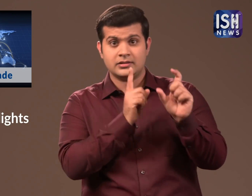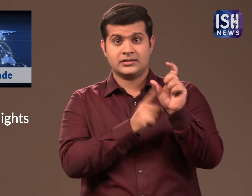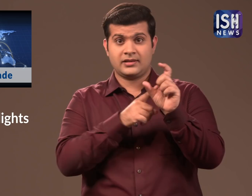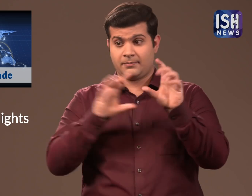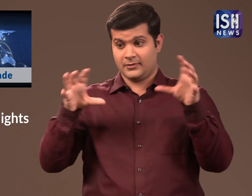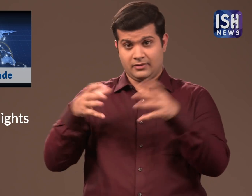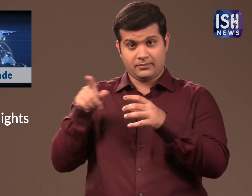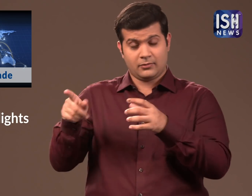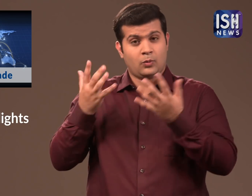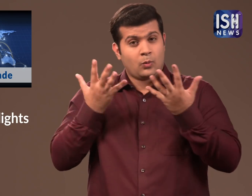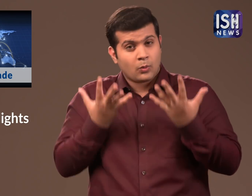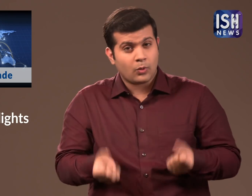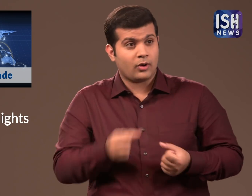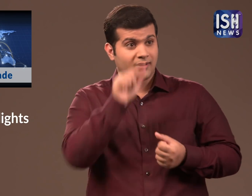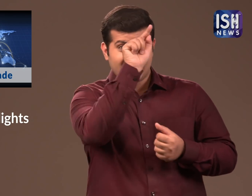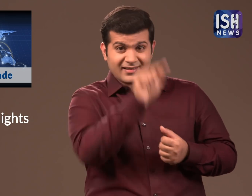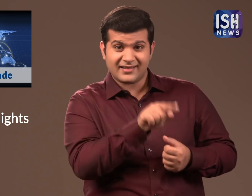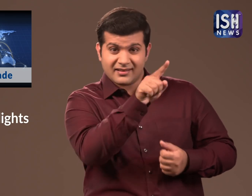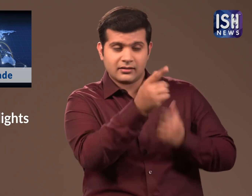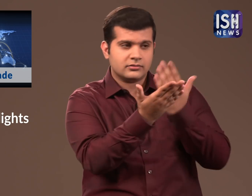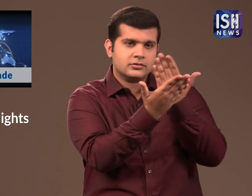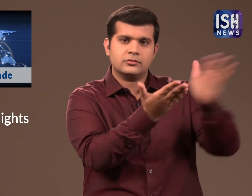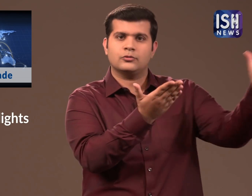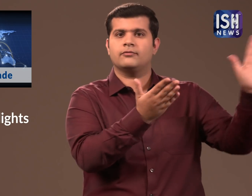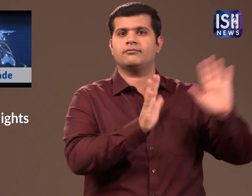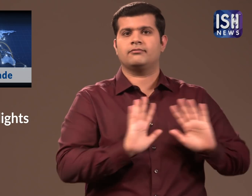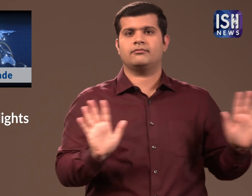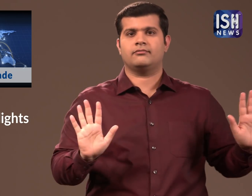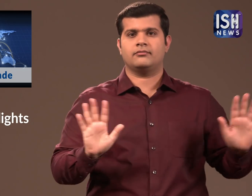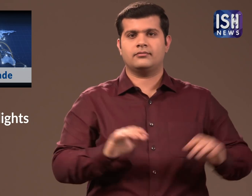The CPI(M) want to keep these out of the GATS.